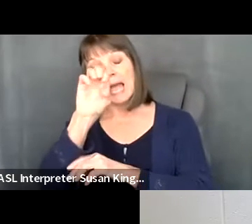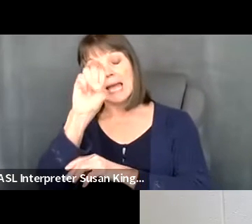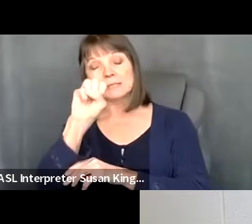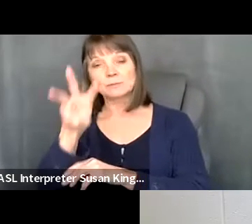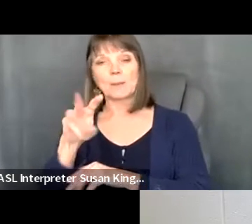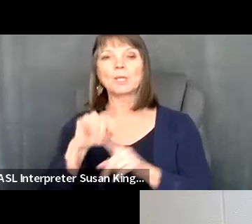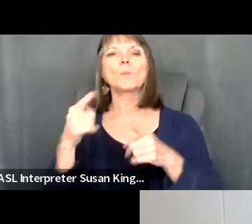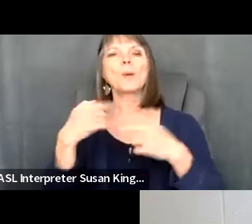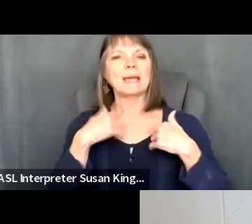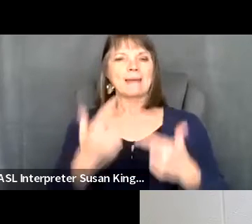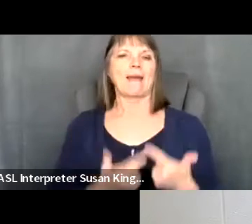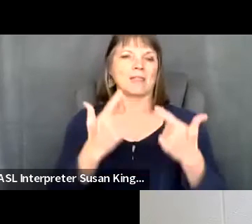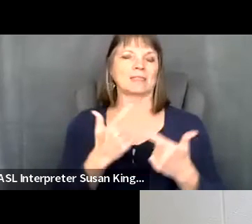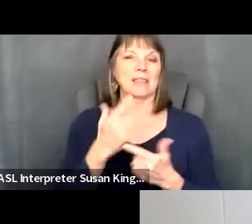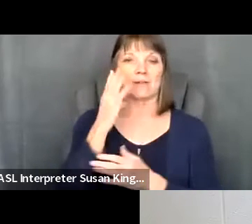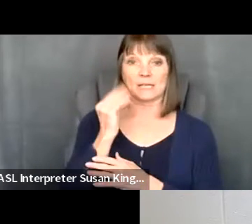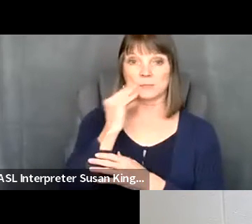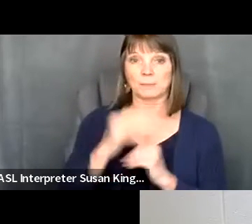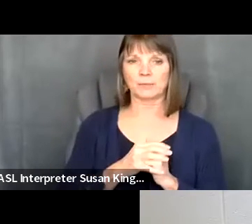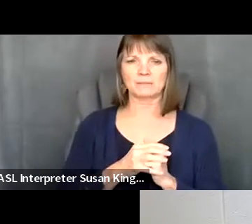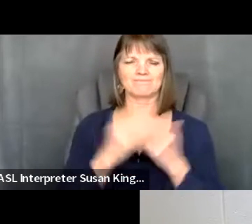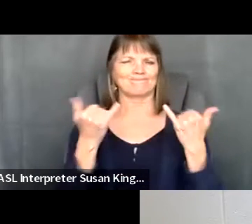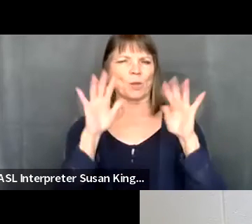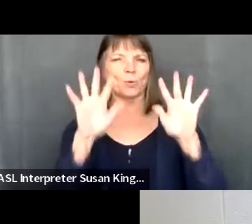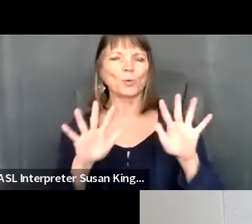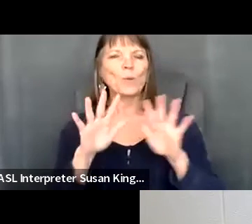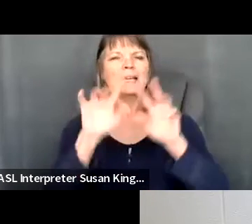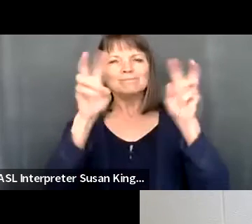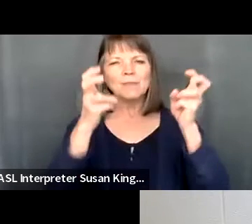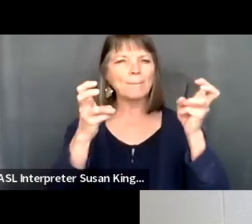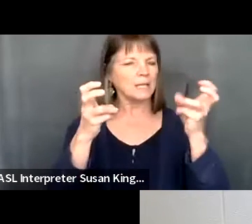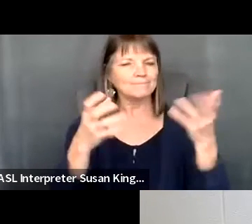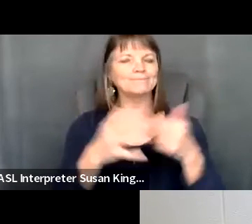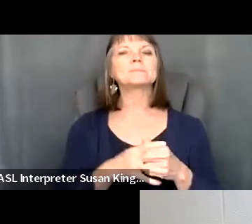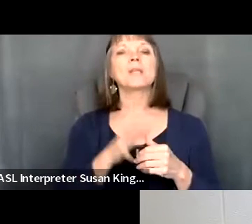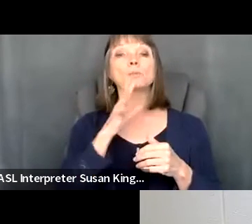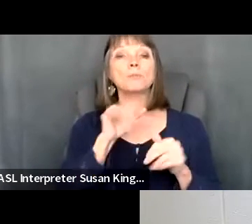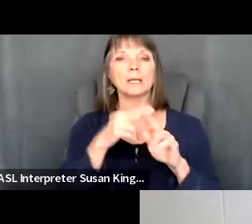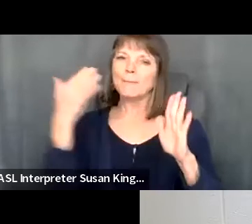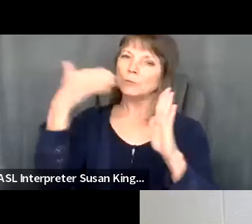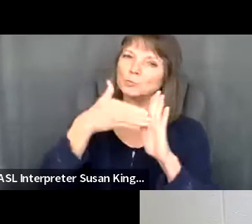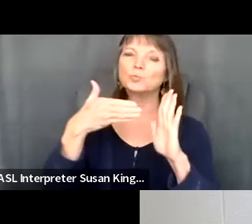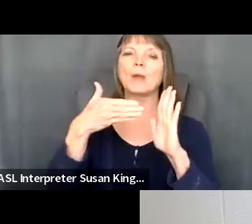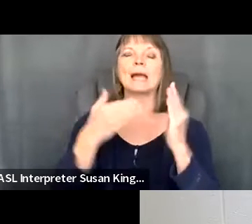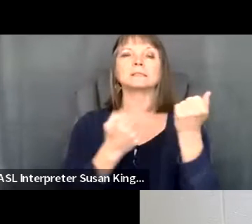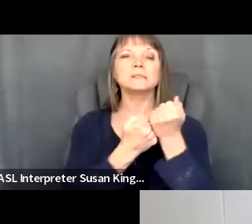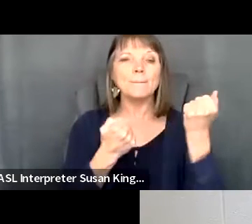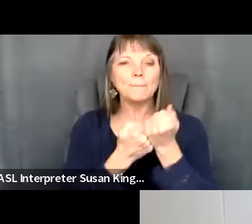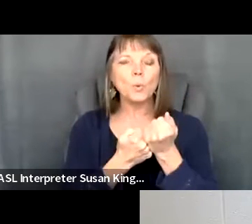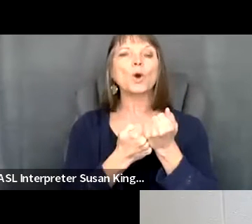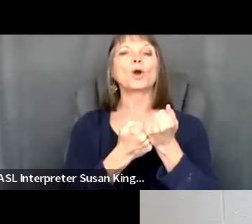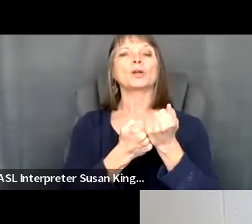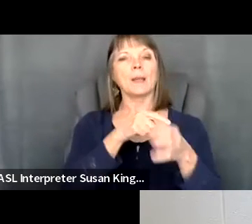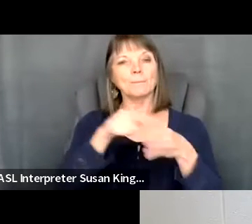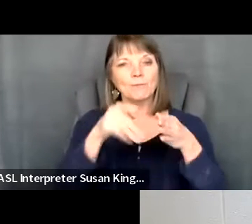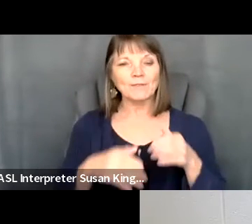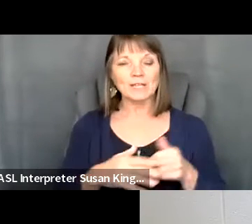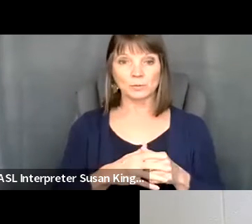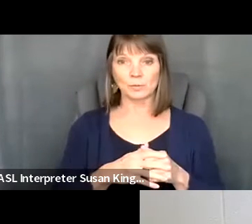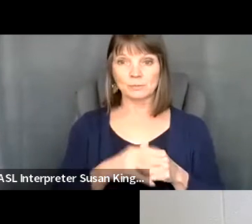Kelly Crosbie: So today we've got a really great topic. Um in store. We're talking about direct support professionals, you know, went through the agenda with you already. We could go to the next side.